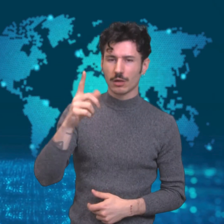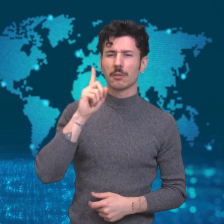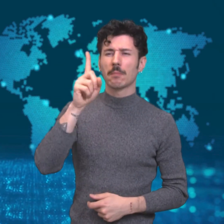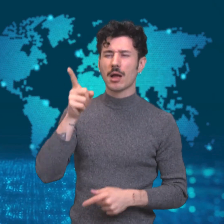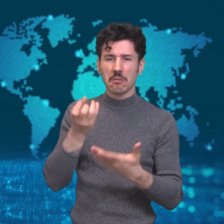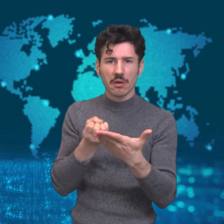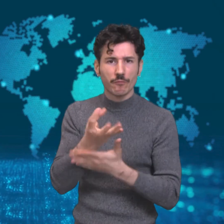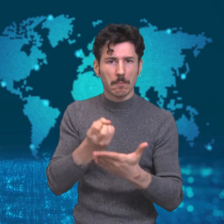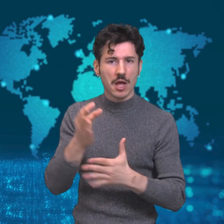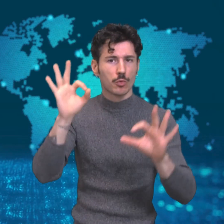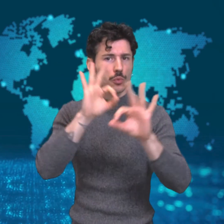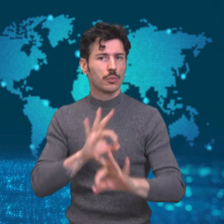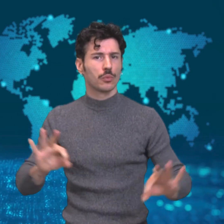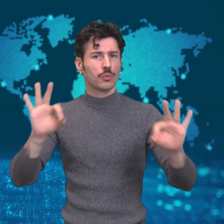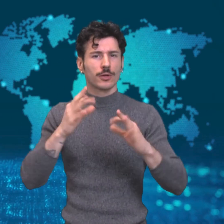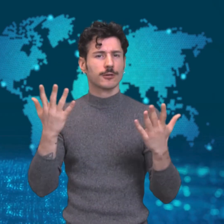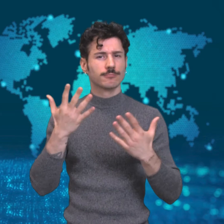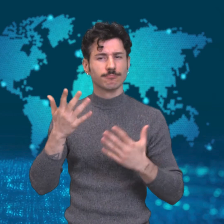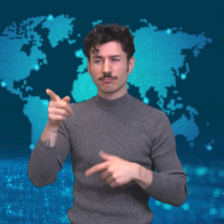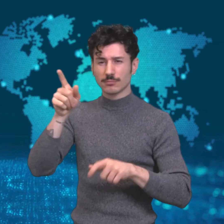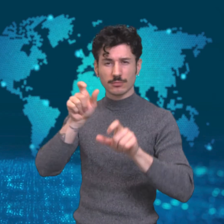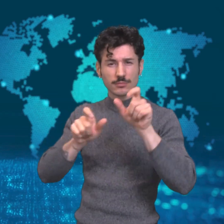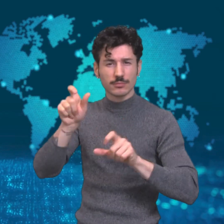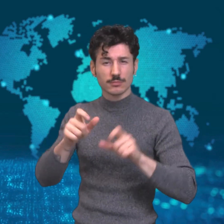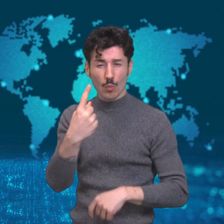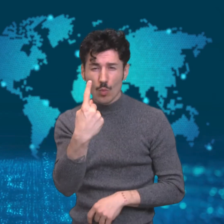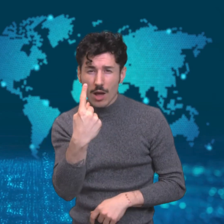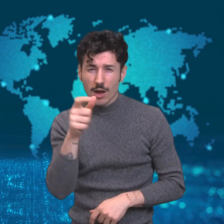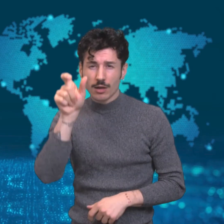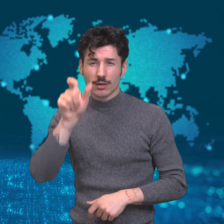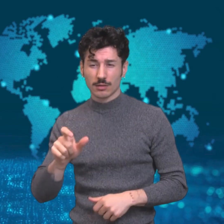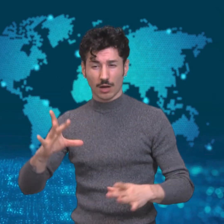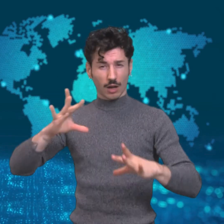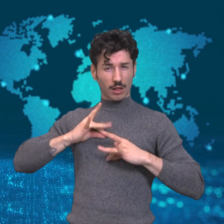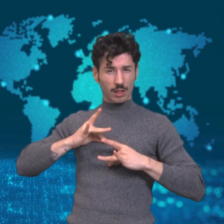million people but they haven’t reported a single